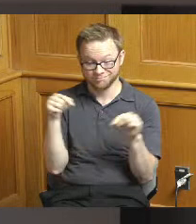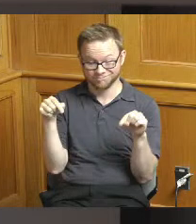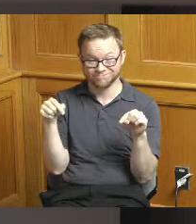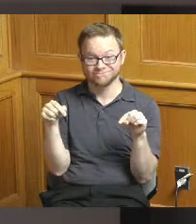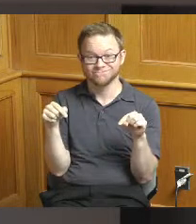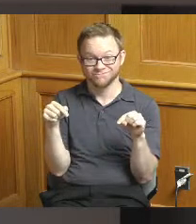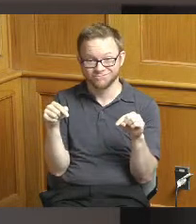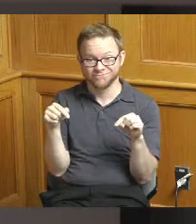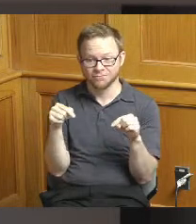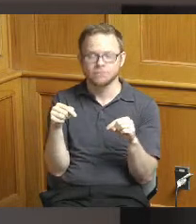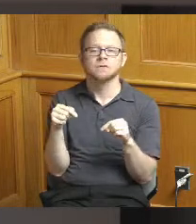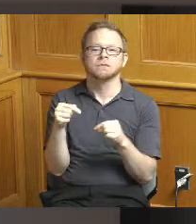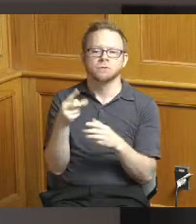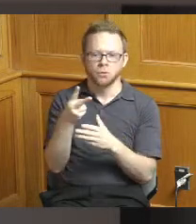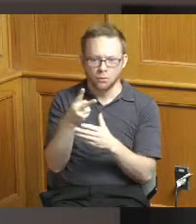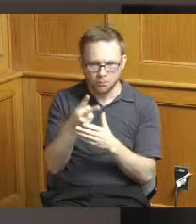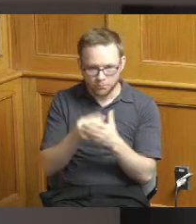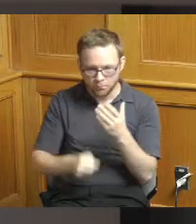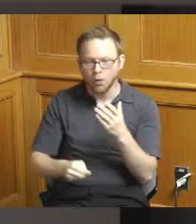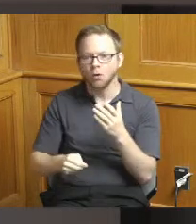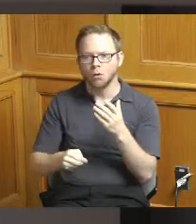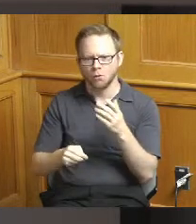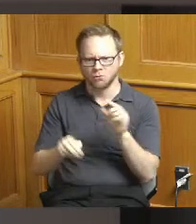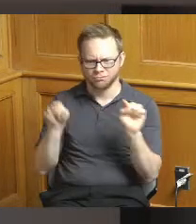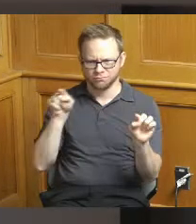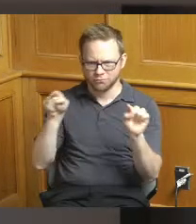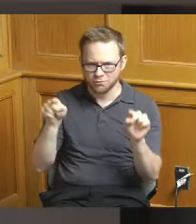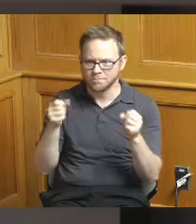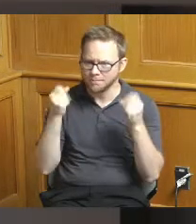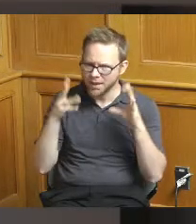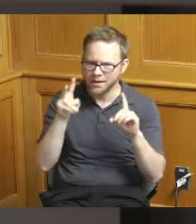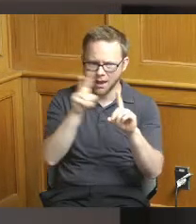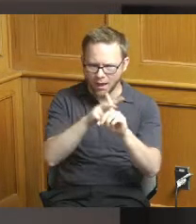both rounds involved a lot of great applications but this year the project just kind of the